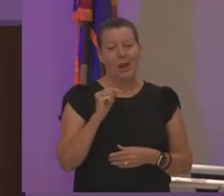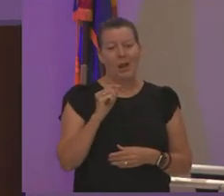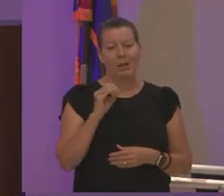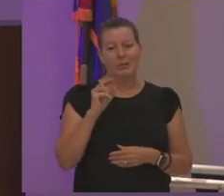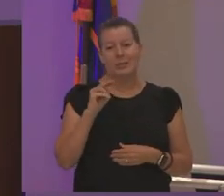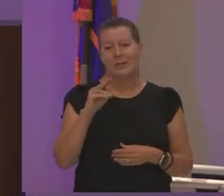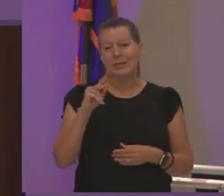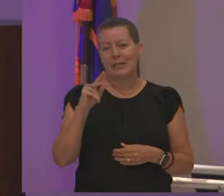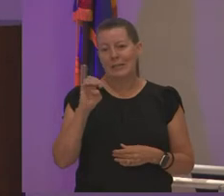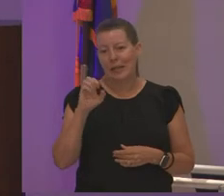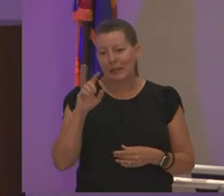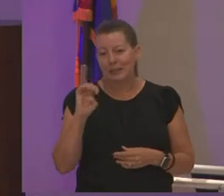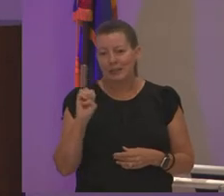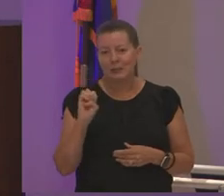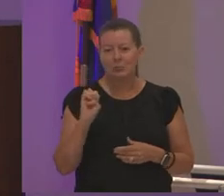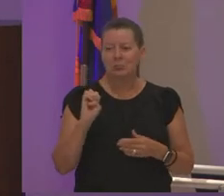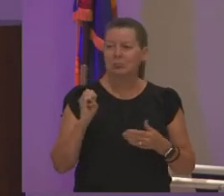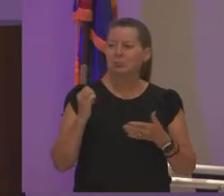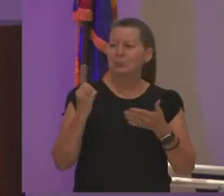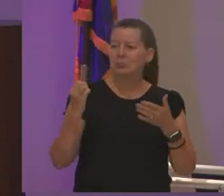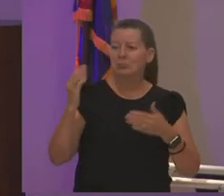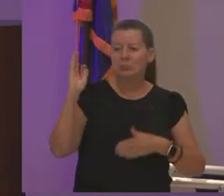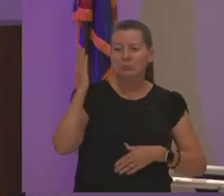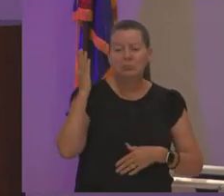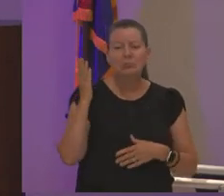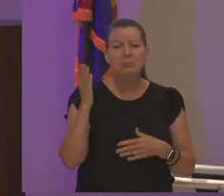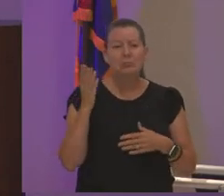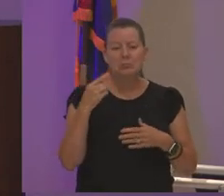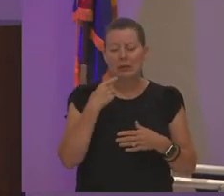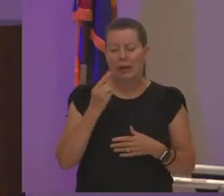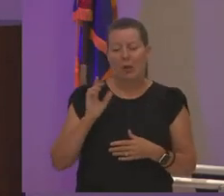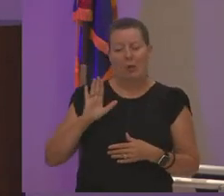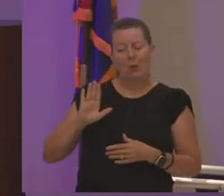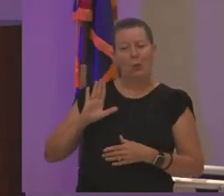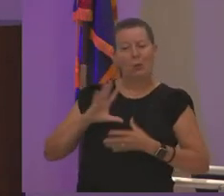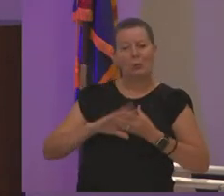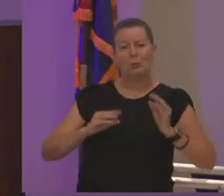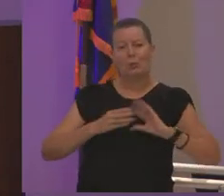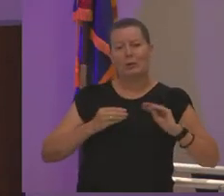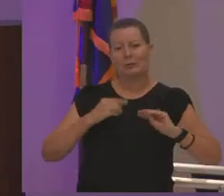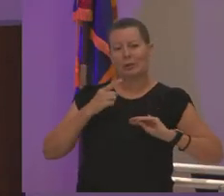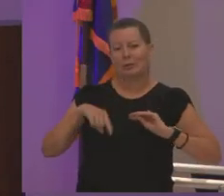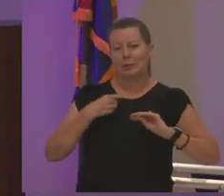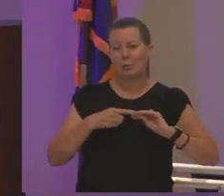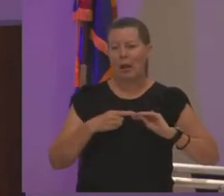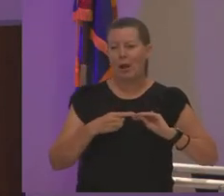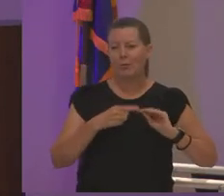five or ten minutes tell tell you her story because it is about each and every one of you